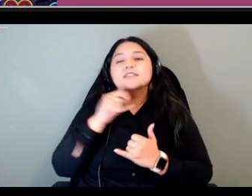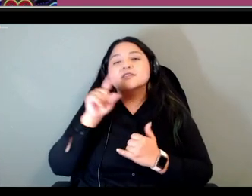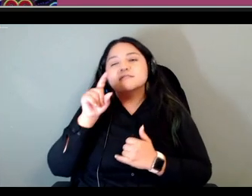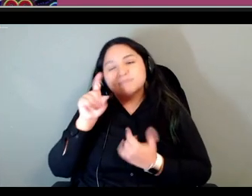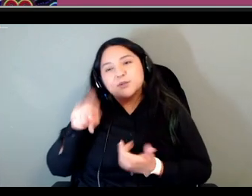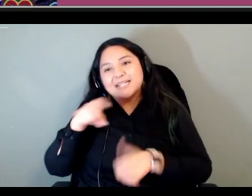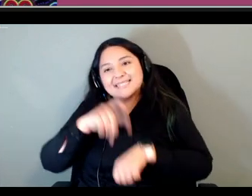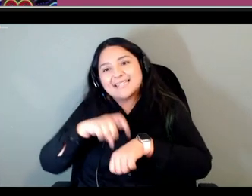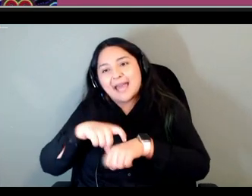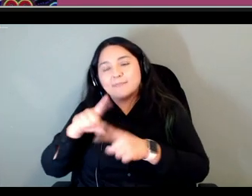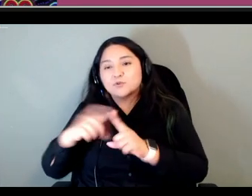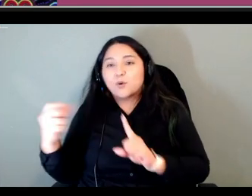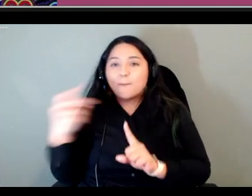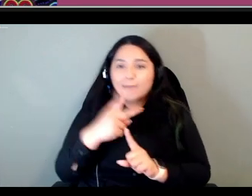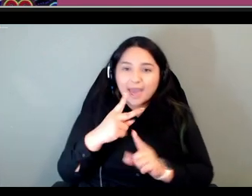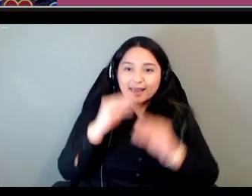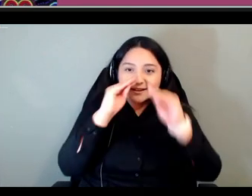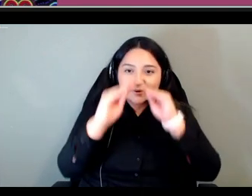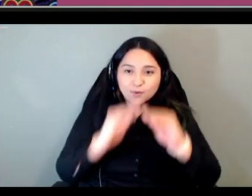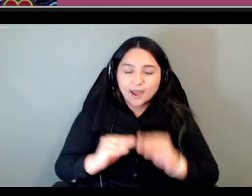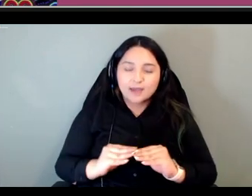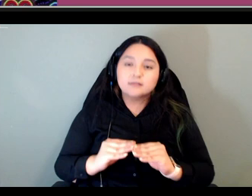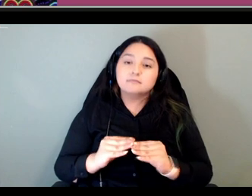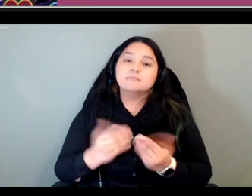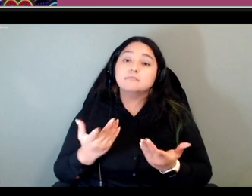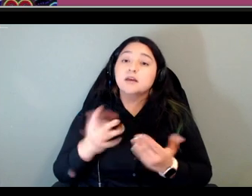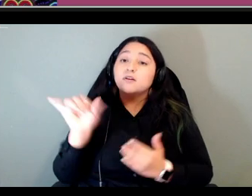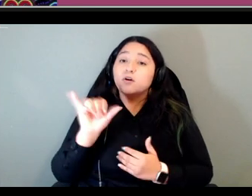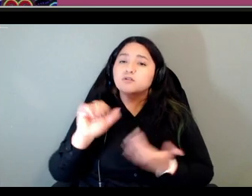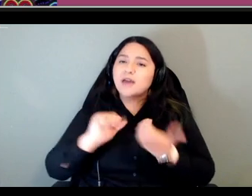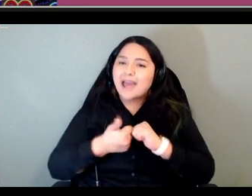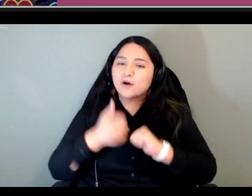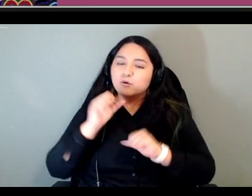in and correct those and then also how are you going to improve it or update it when